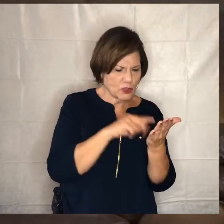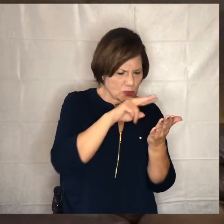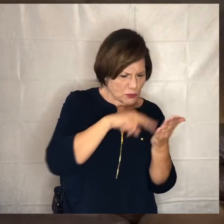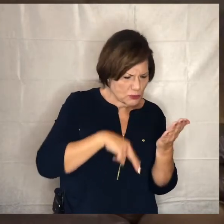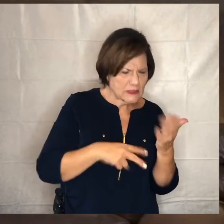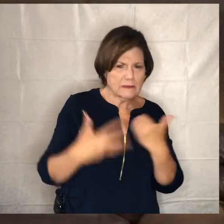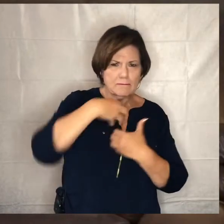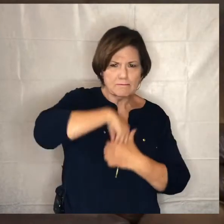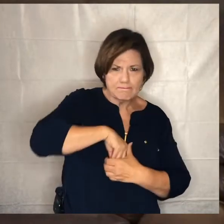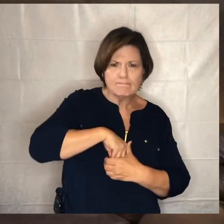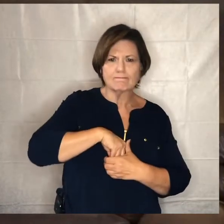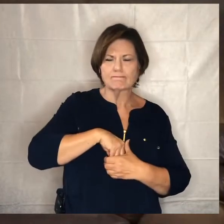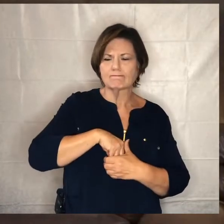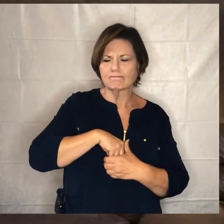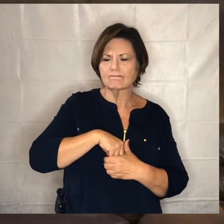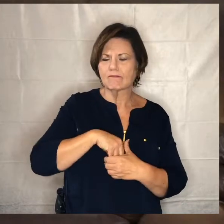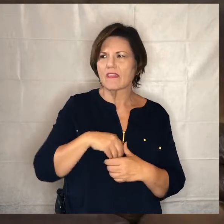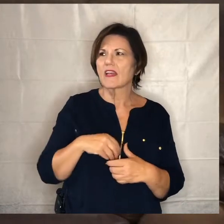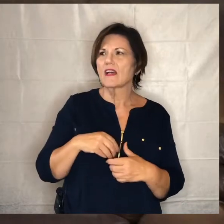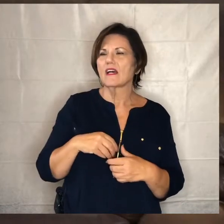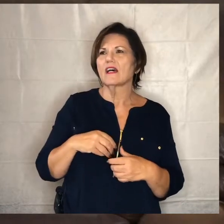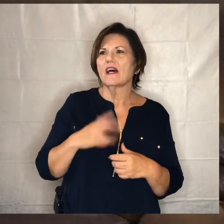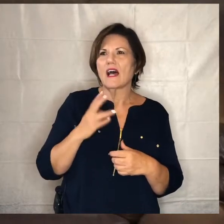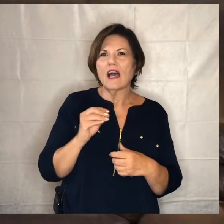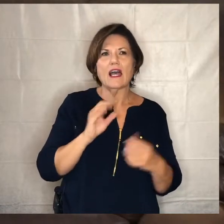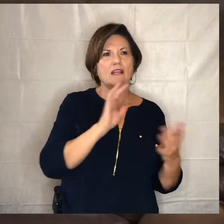and then just trying to stay in touch with